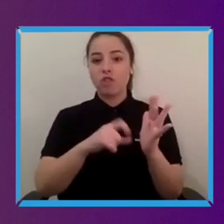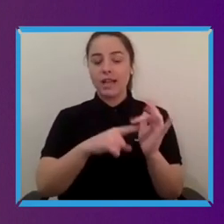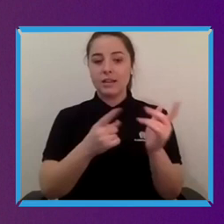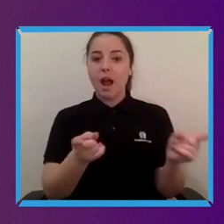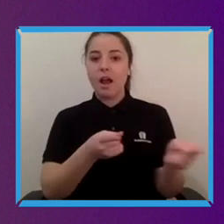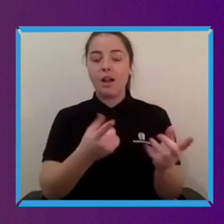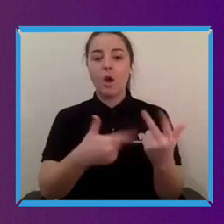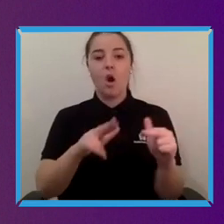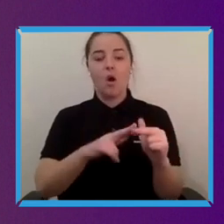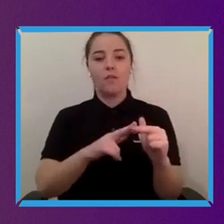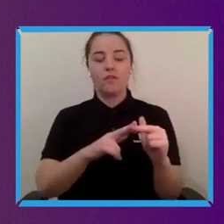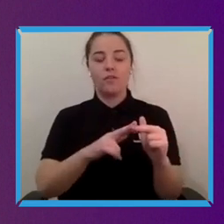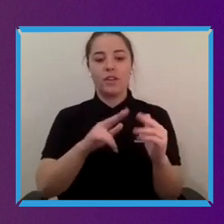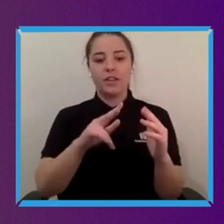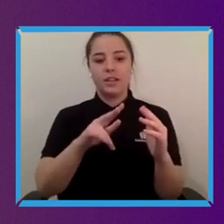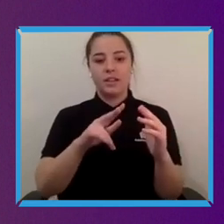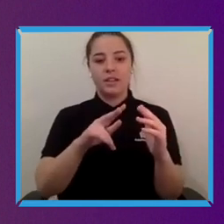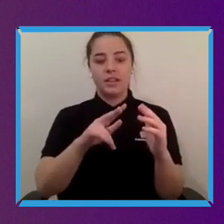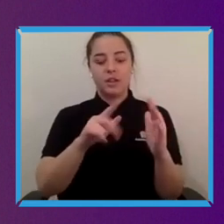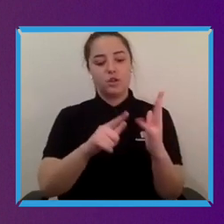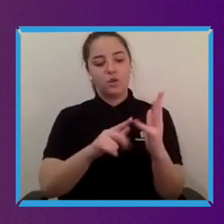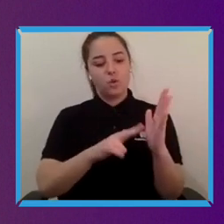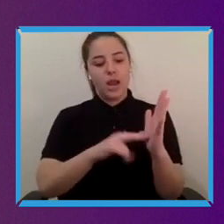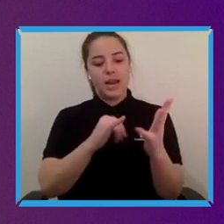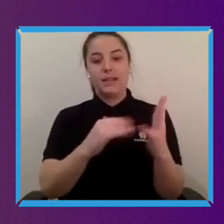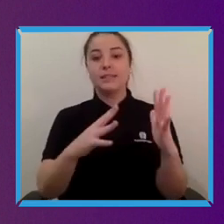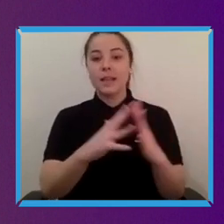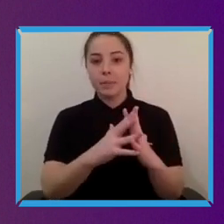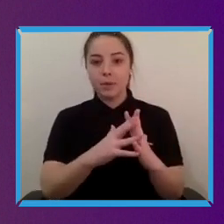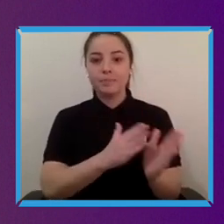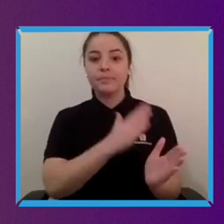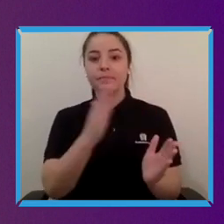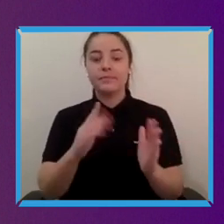UNSW and we've also got Janice O'Connor from